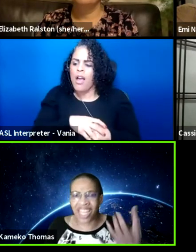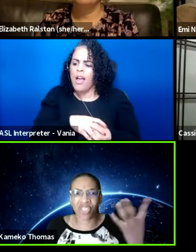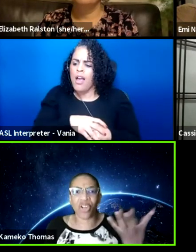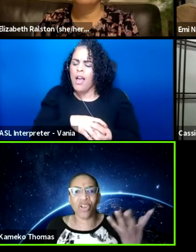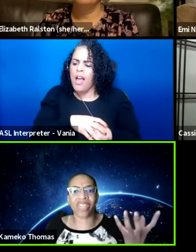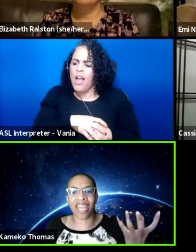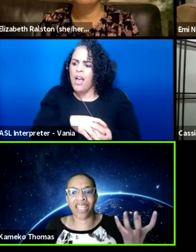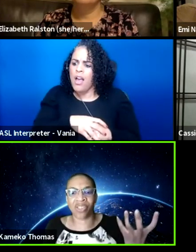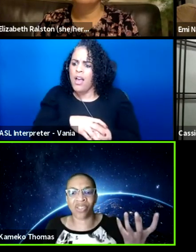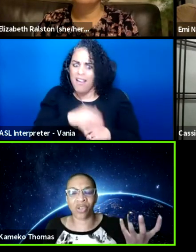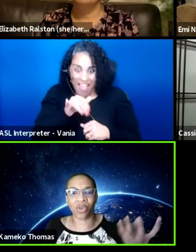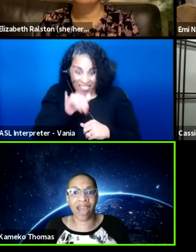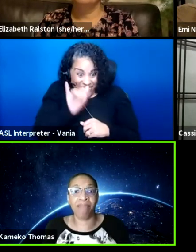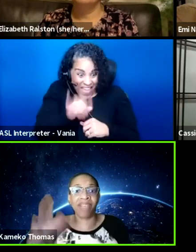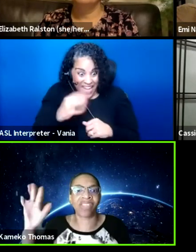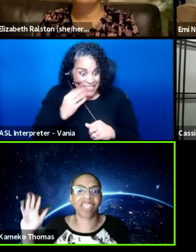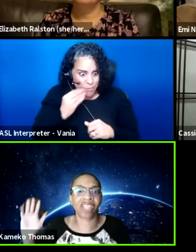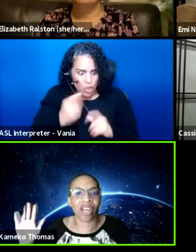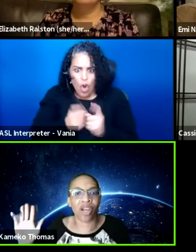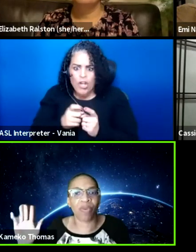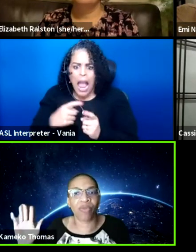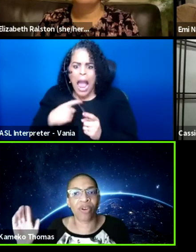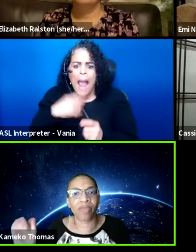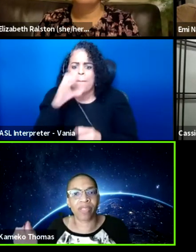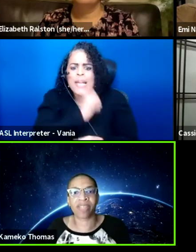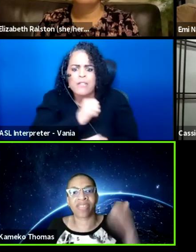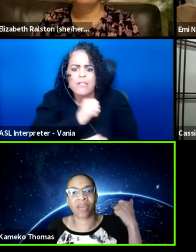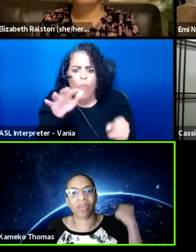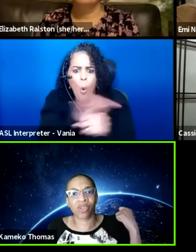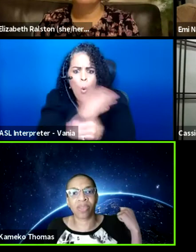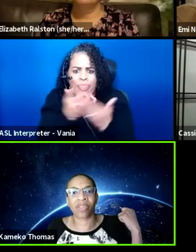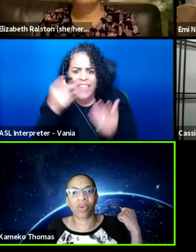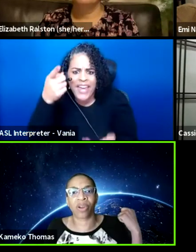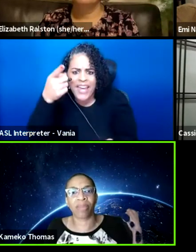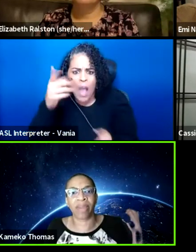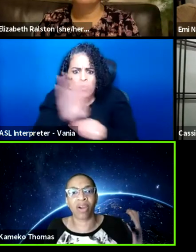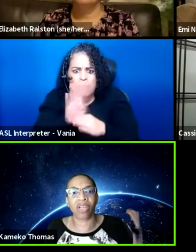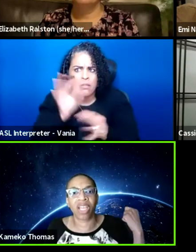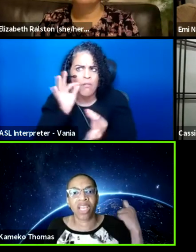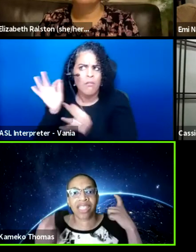It turns that into, I missed the entire performance because I was too busy worried about,